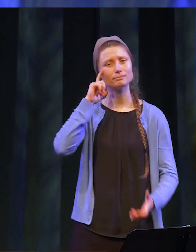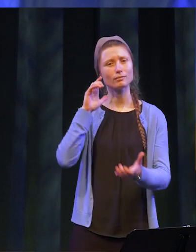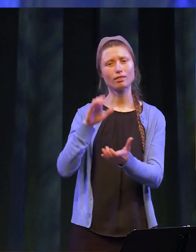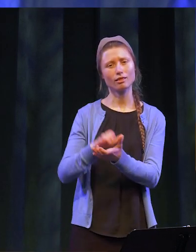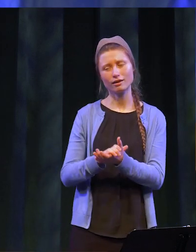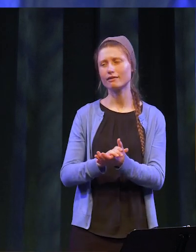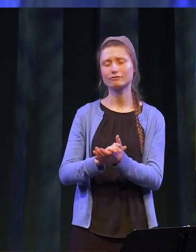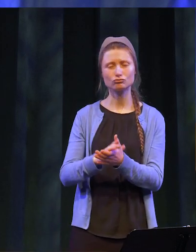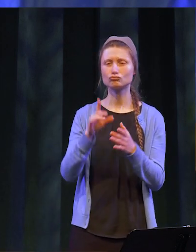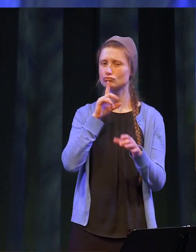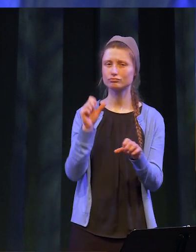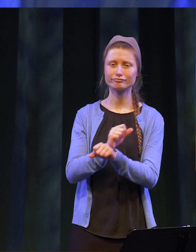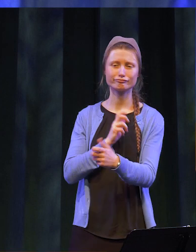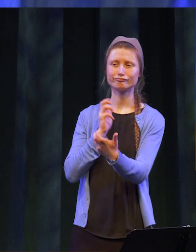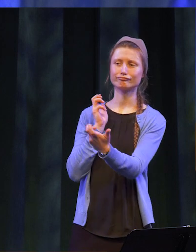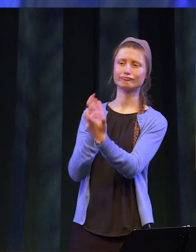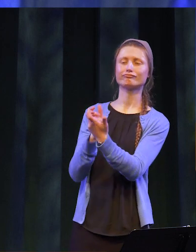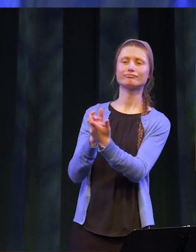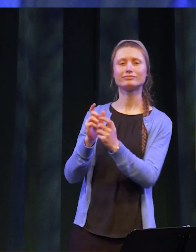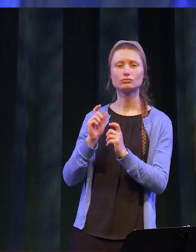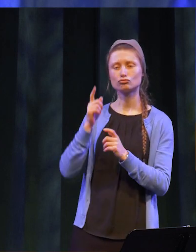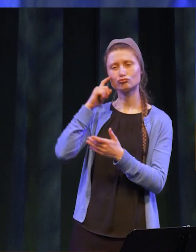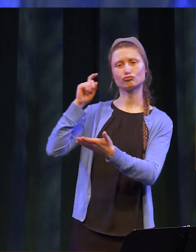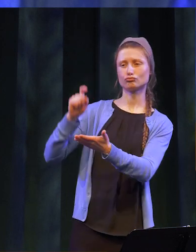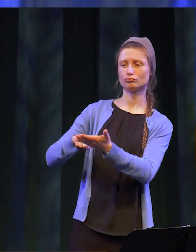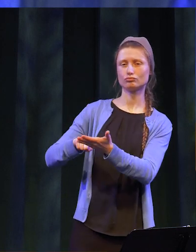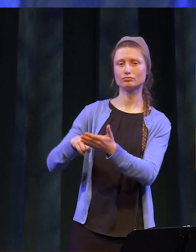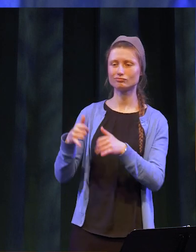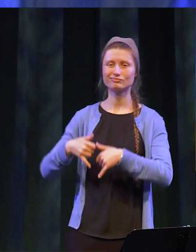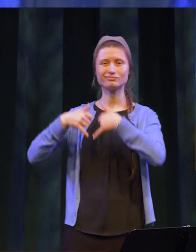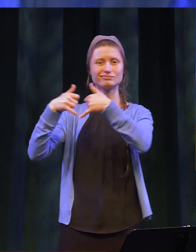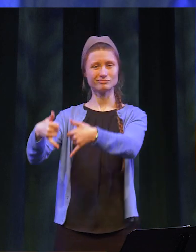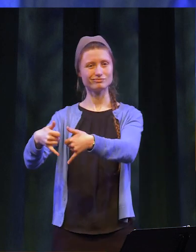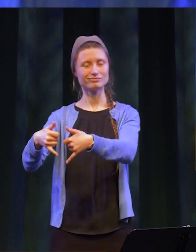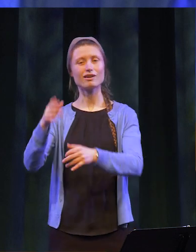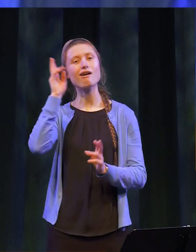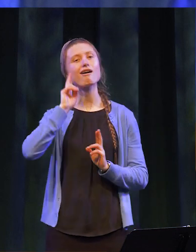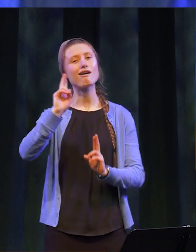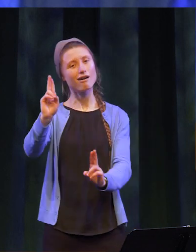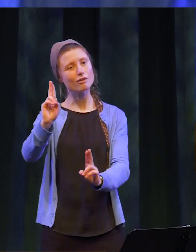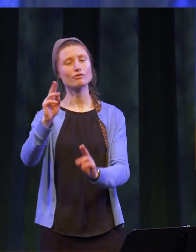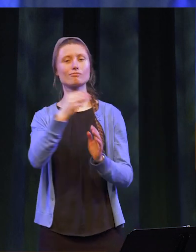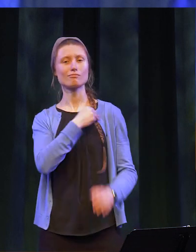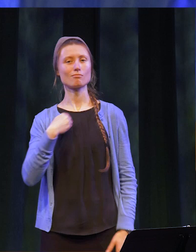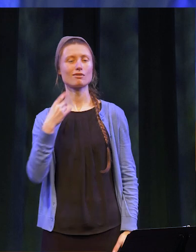College believes it is only fitting that James Vincent be recognized as an Honorary Member